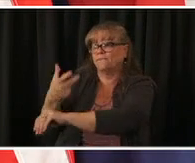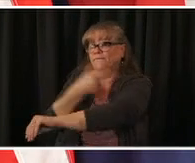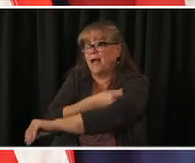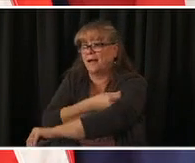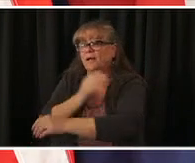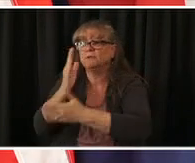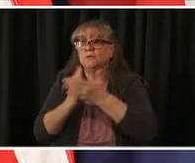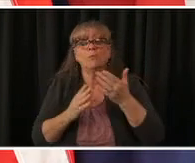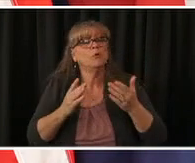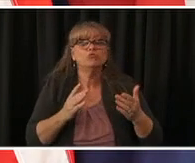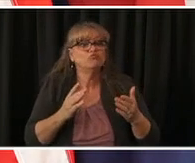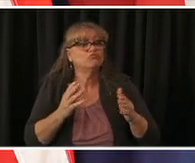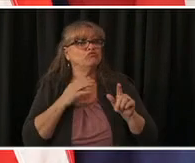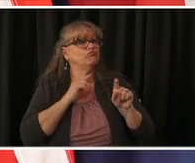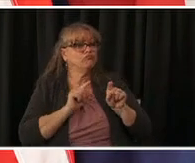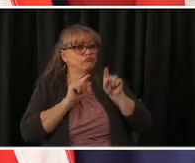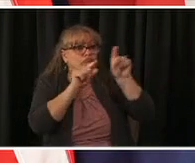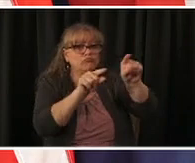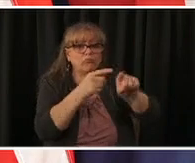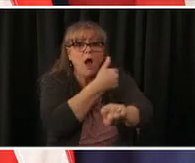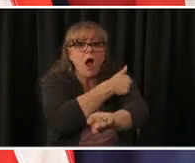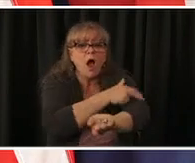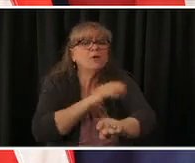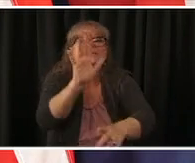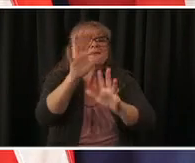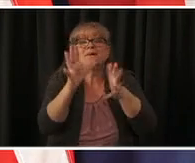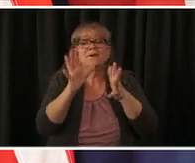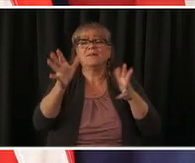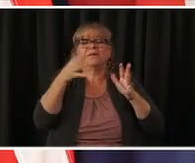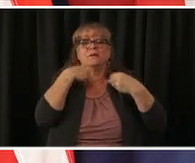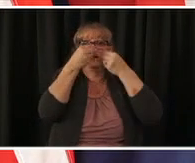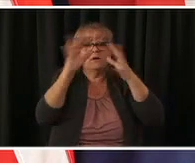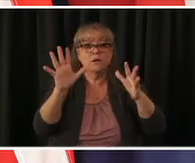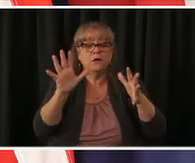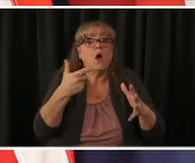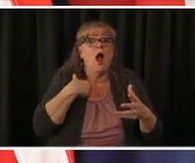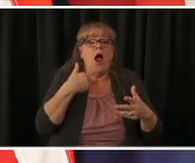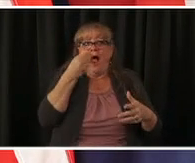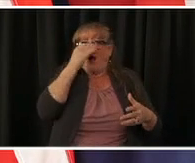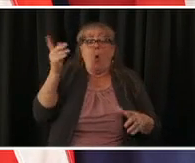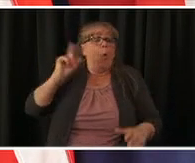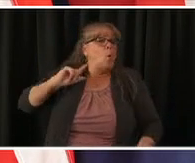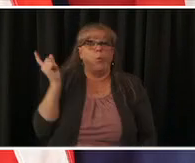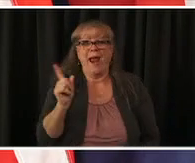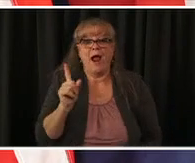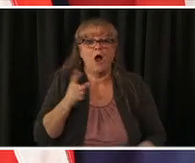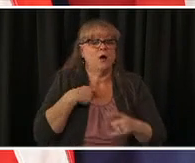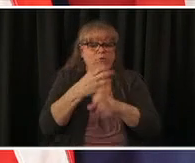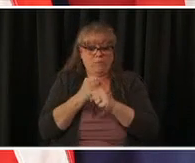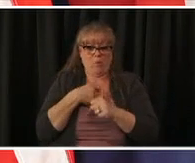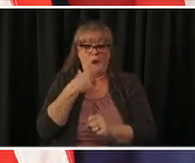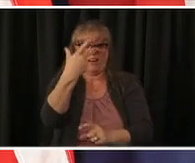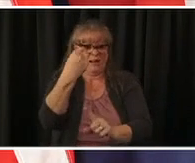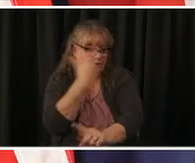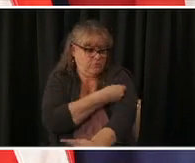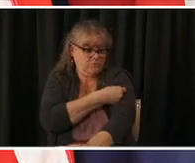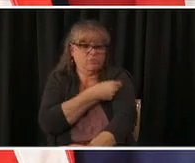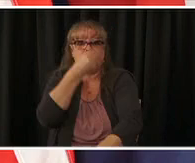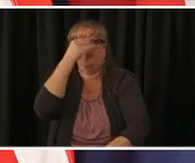some just want to get it and uh are willing to get it wherever their name comes up first those are all valid those are all important today we'll be announcing another way with